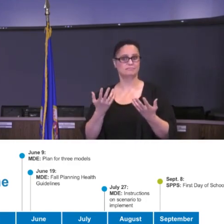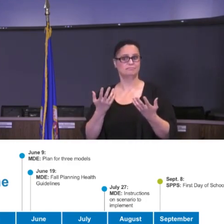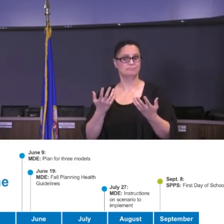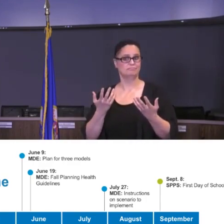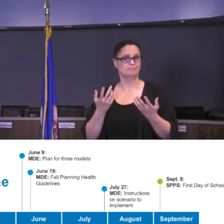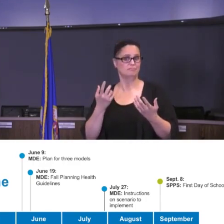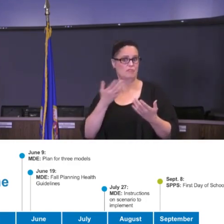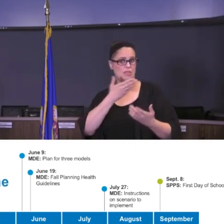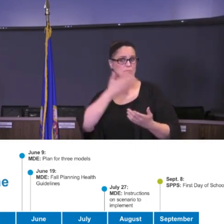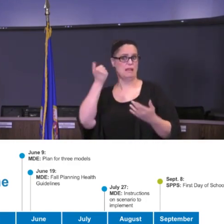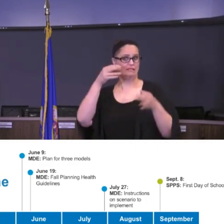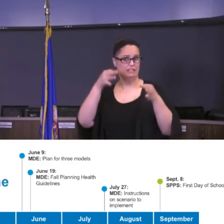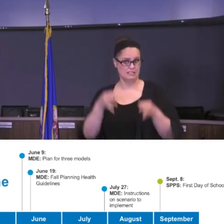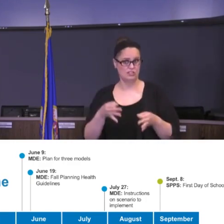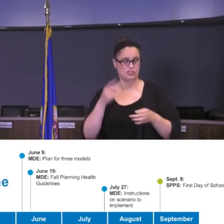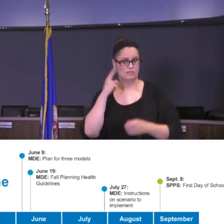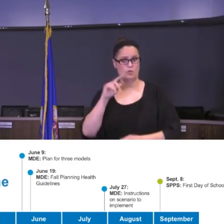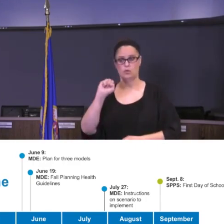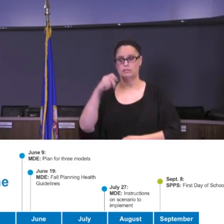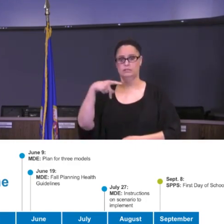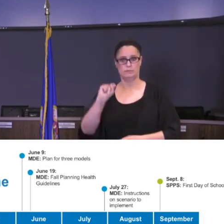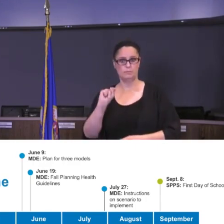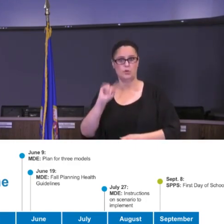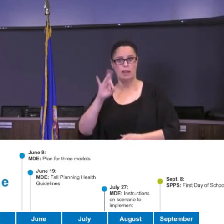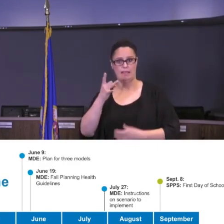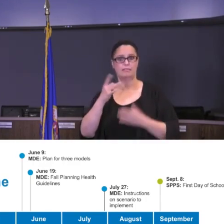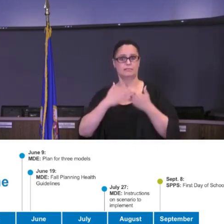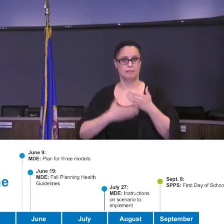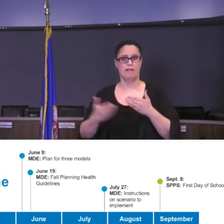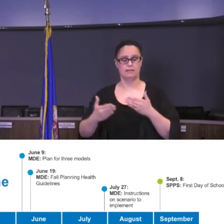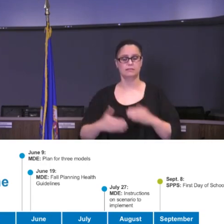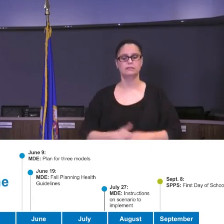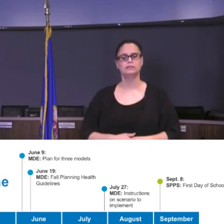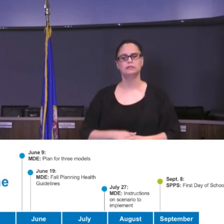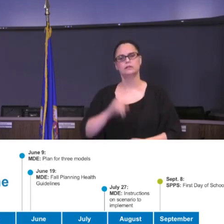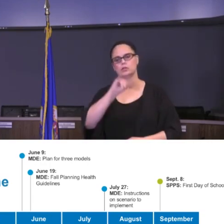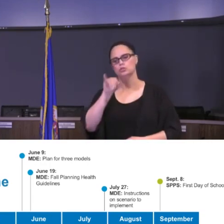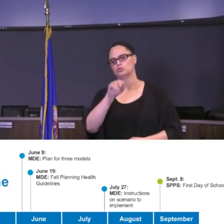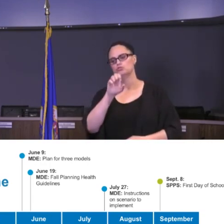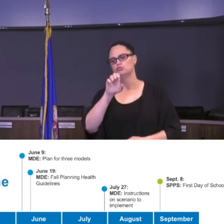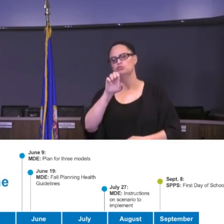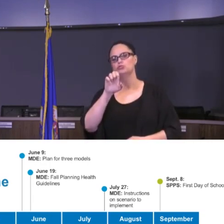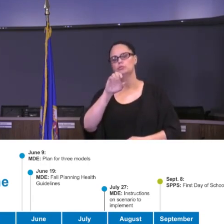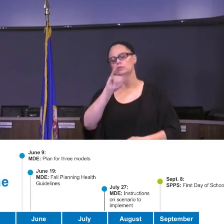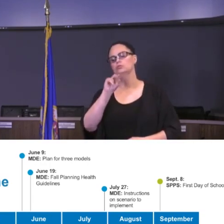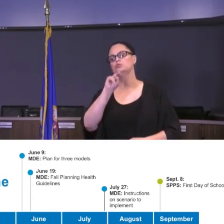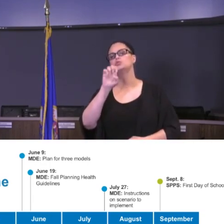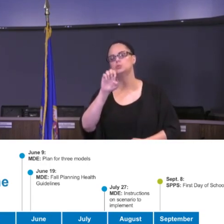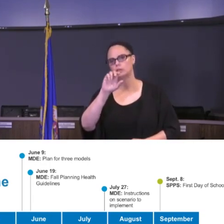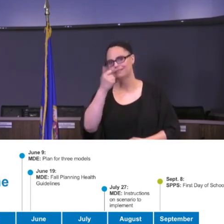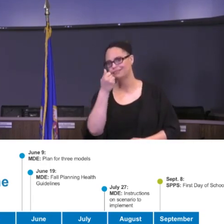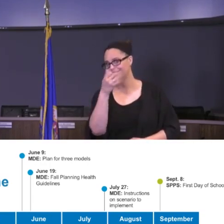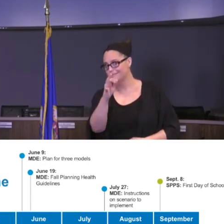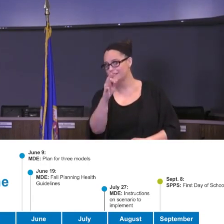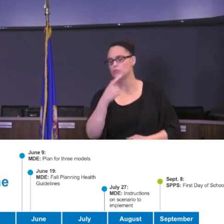make the best decision for September 8th and then beyond. On June 19th, received the guidelines from the Department